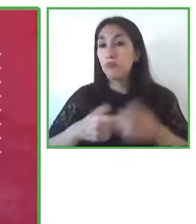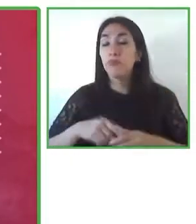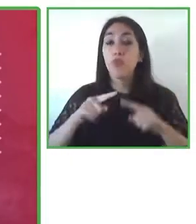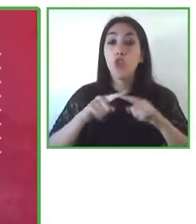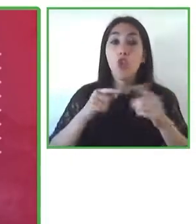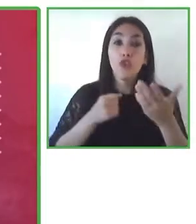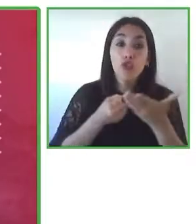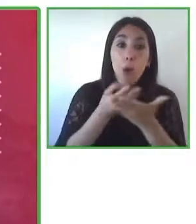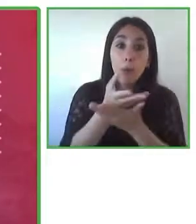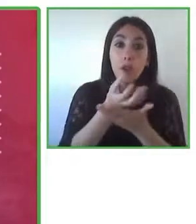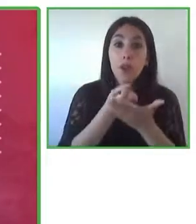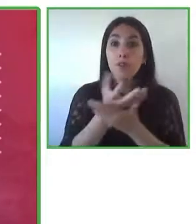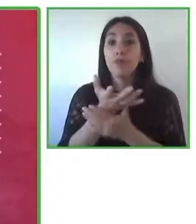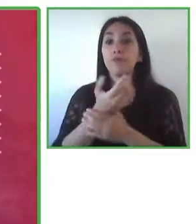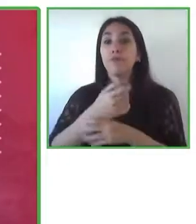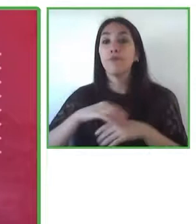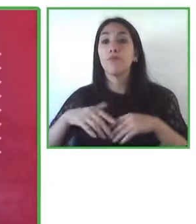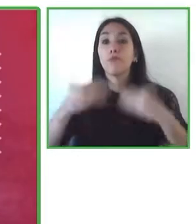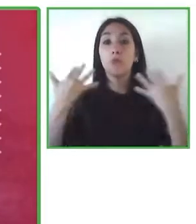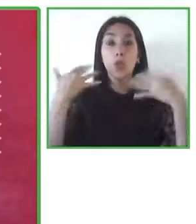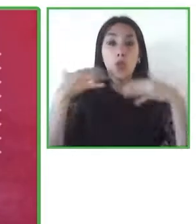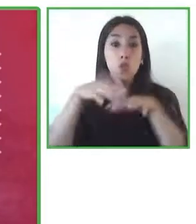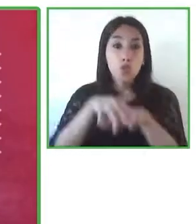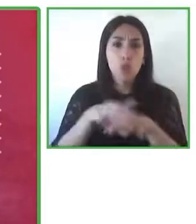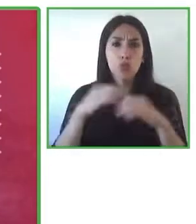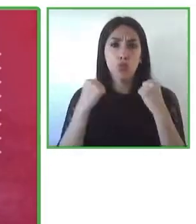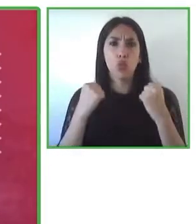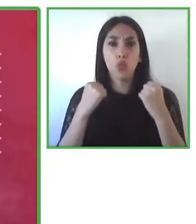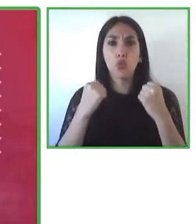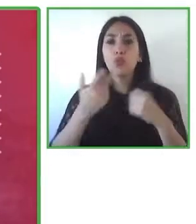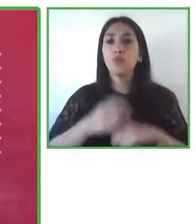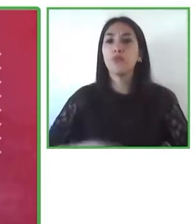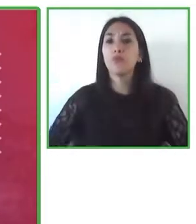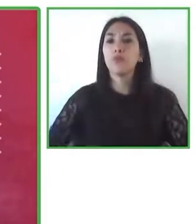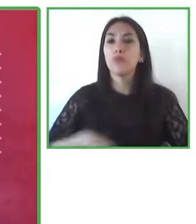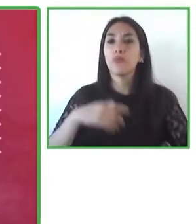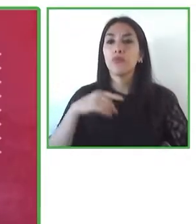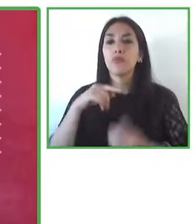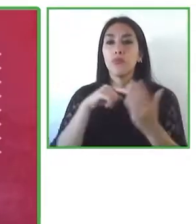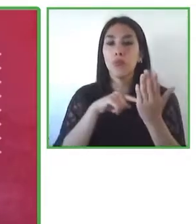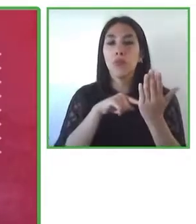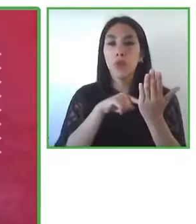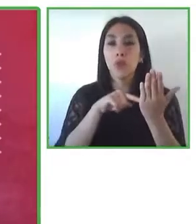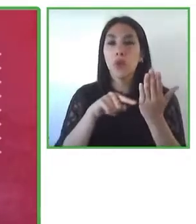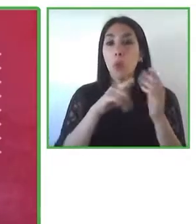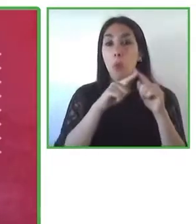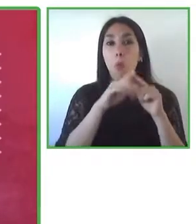and so, I think we've been able to create a really strong network through this library I mean it was